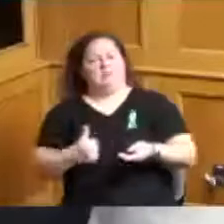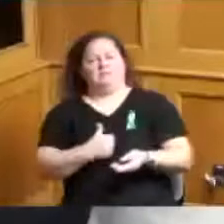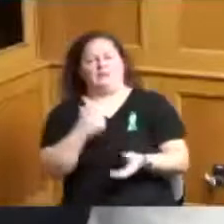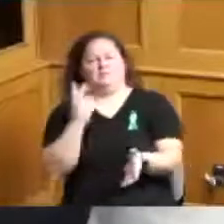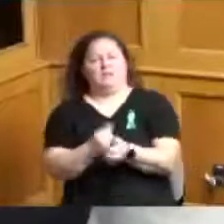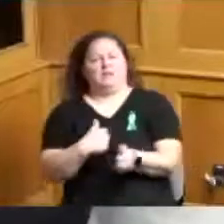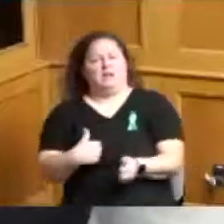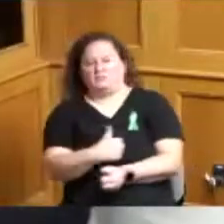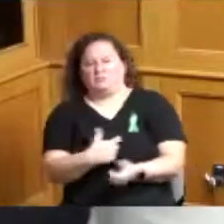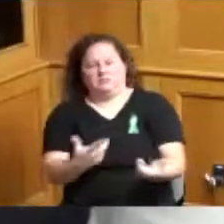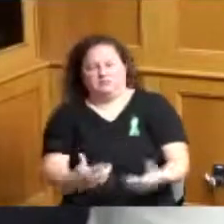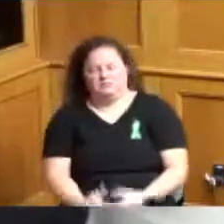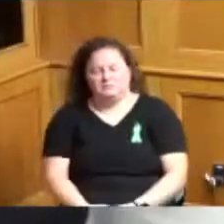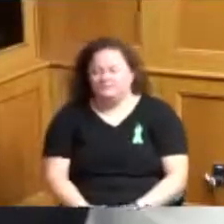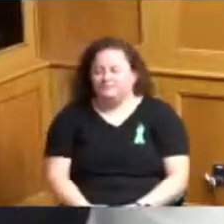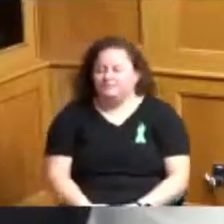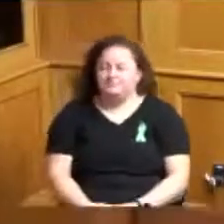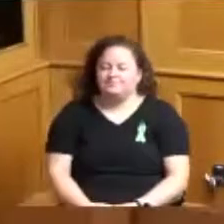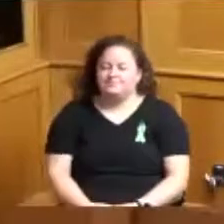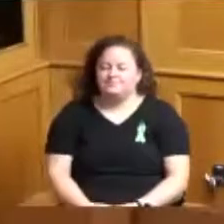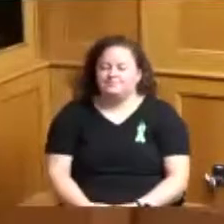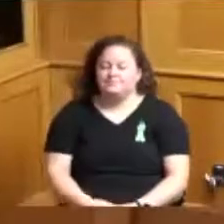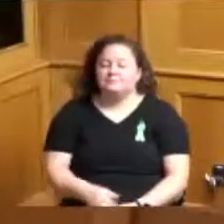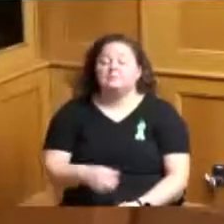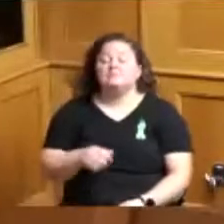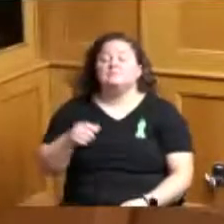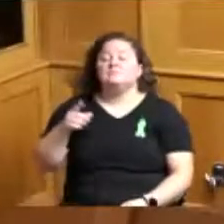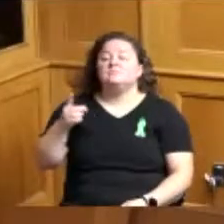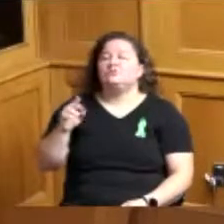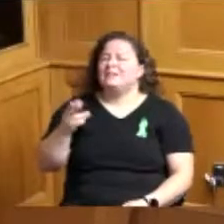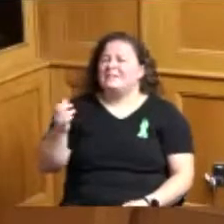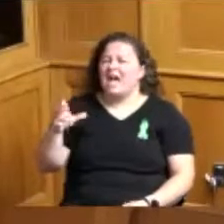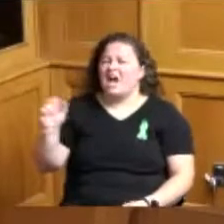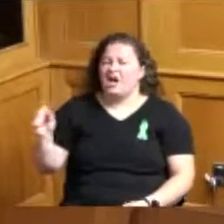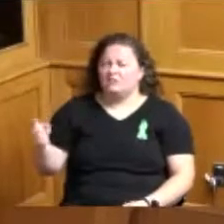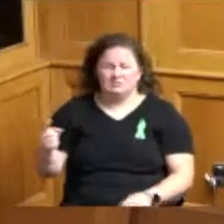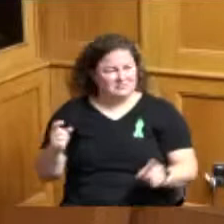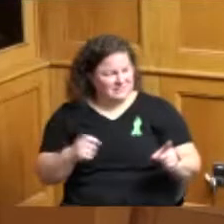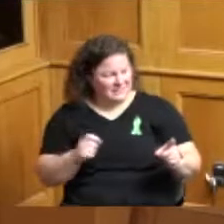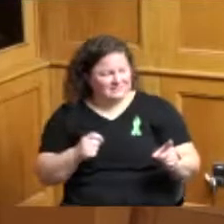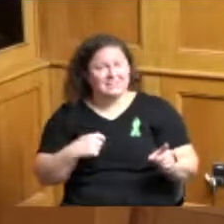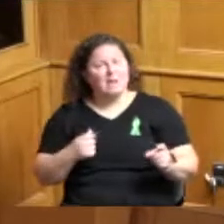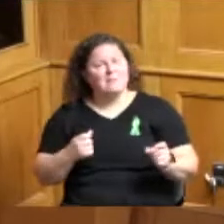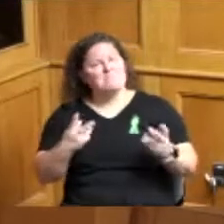are on it Commissioner I just wanted to weigh in I'm getting a lot of calls in my office about this